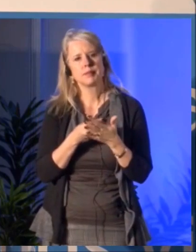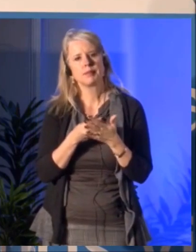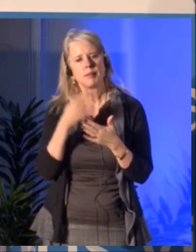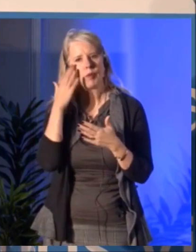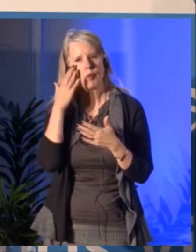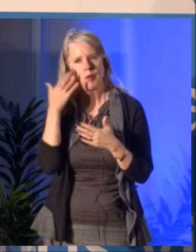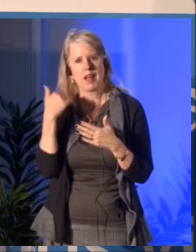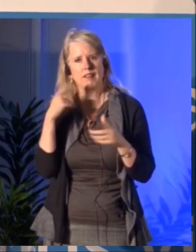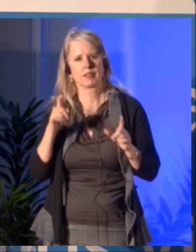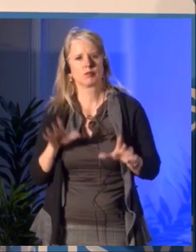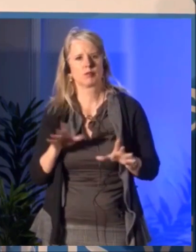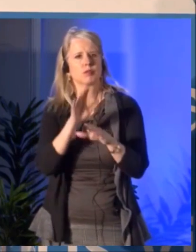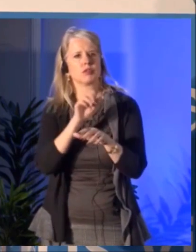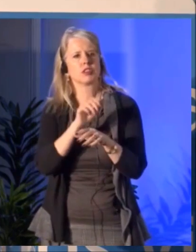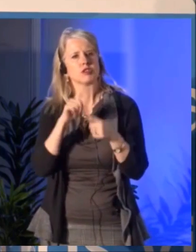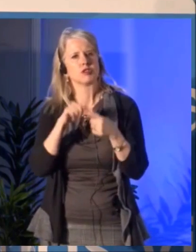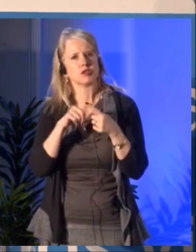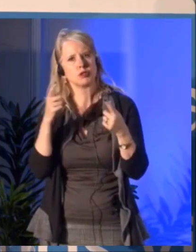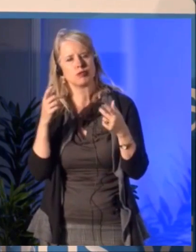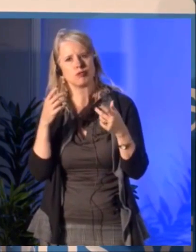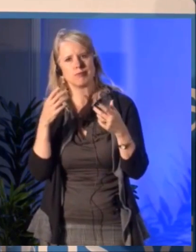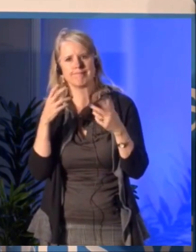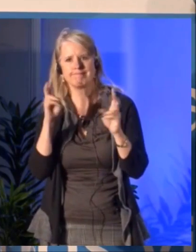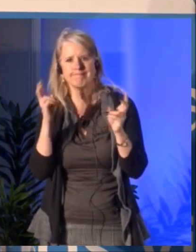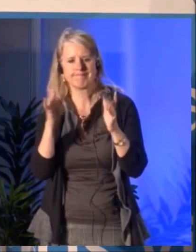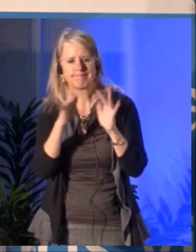So the Canada Council for instance will work on, you know,